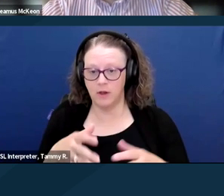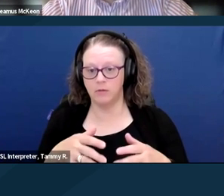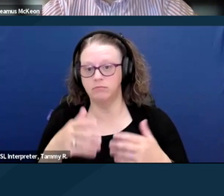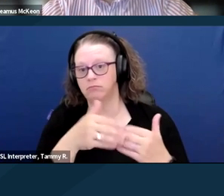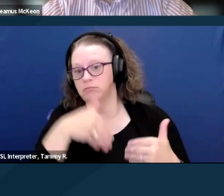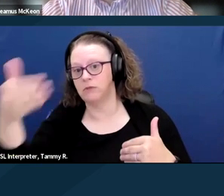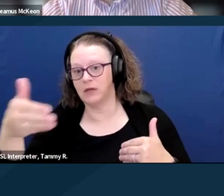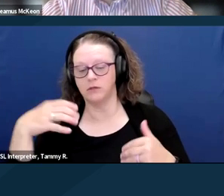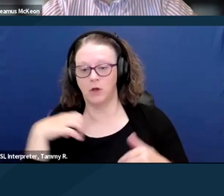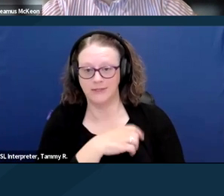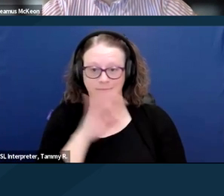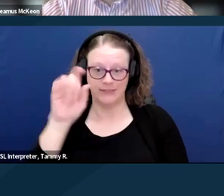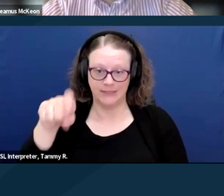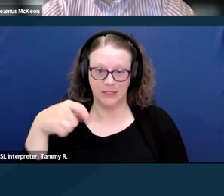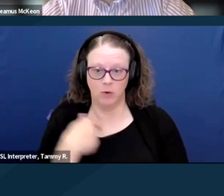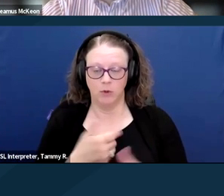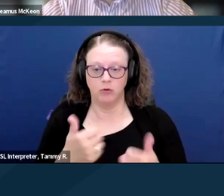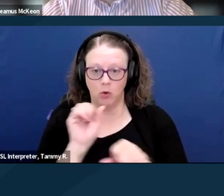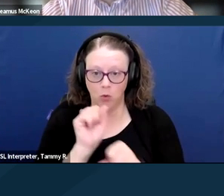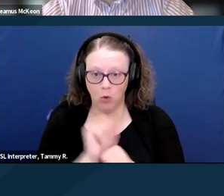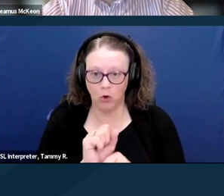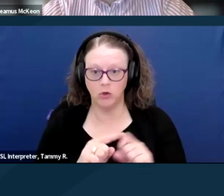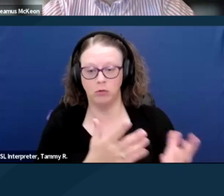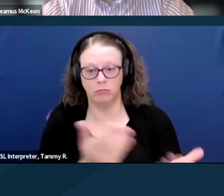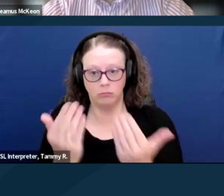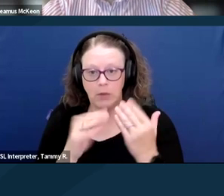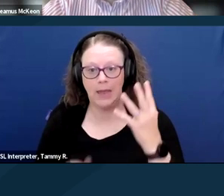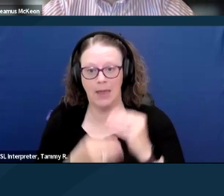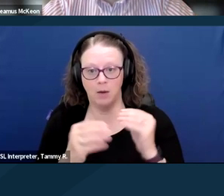is we will continue to work to add co-sponsors to this bill. We will continue to work to build public support